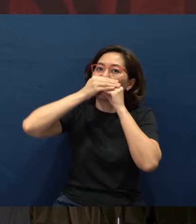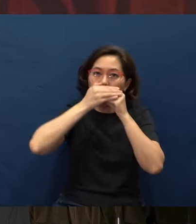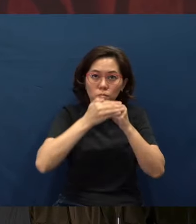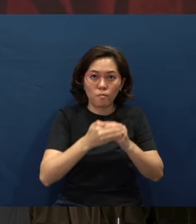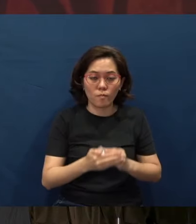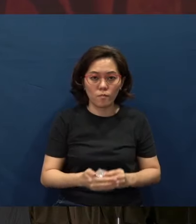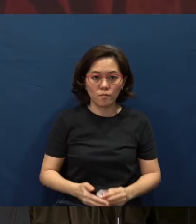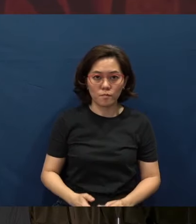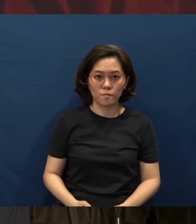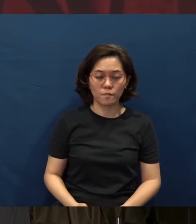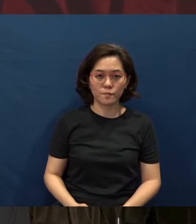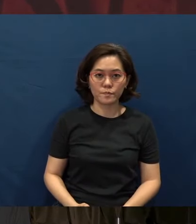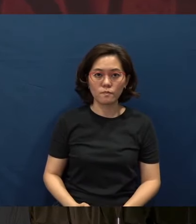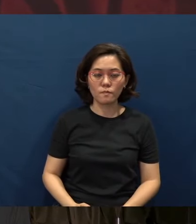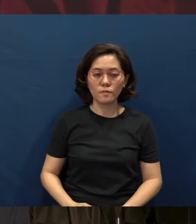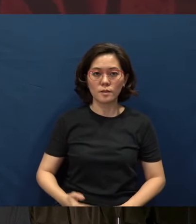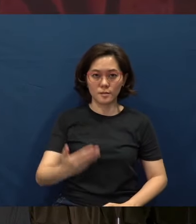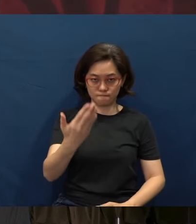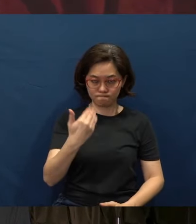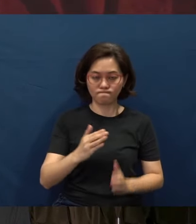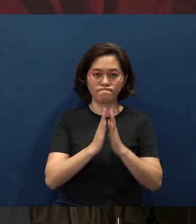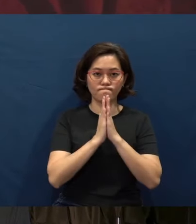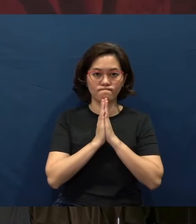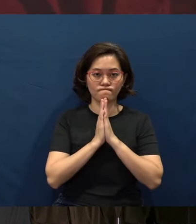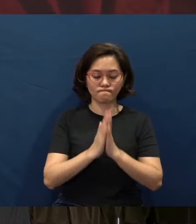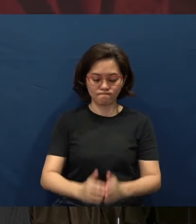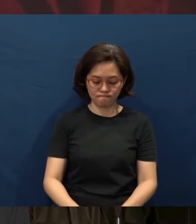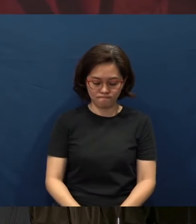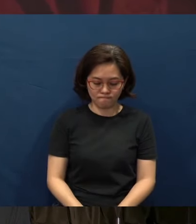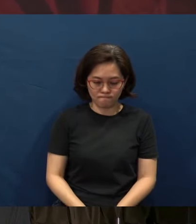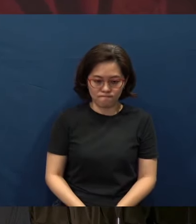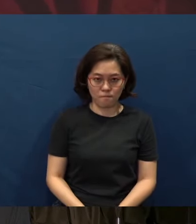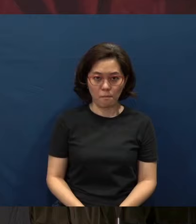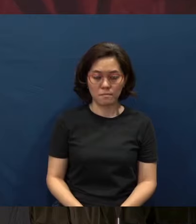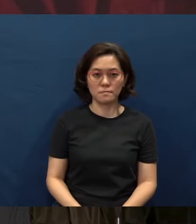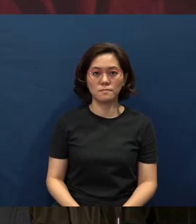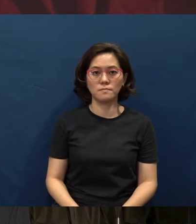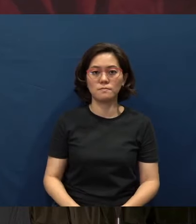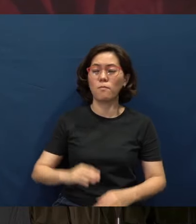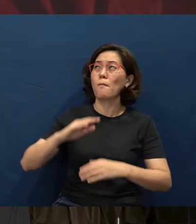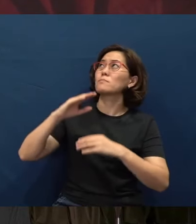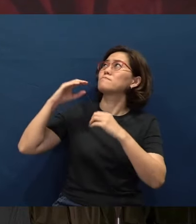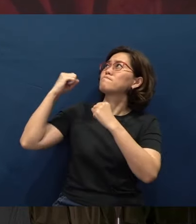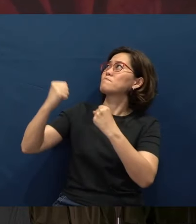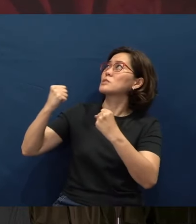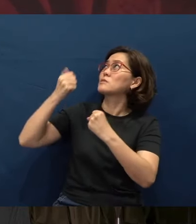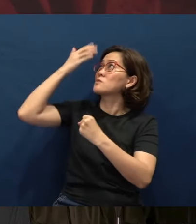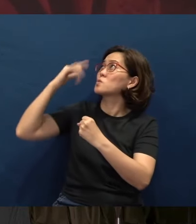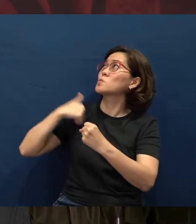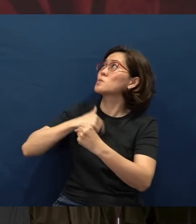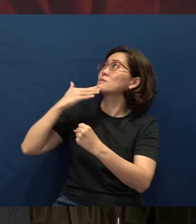Let us pray. Almighty God, we thank You that